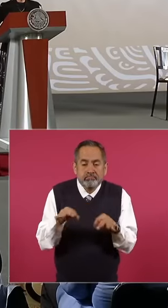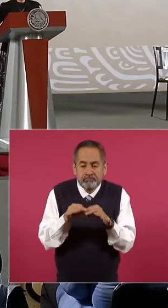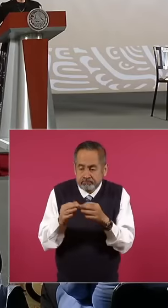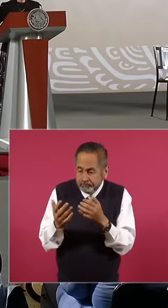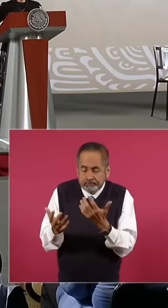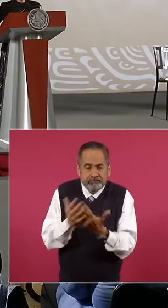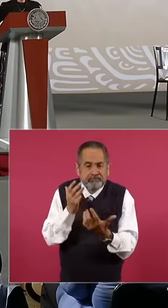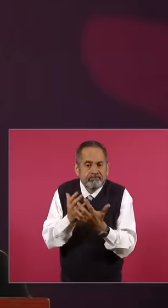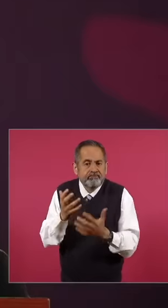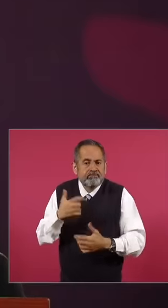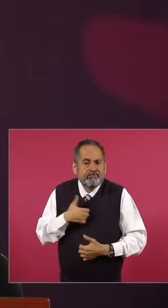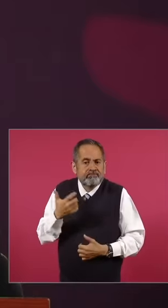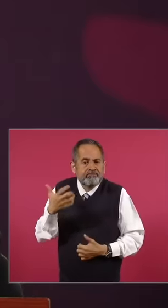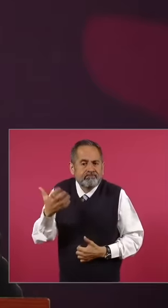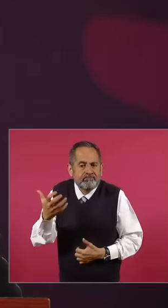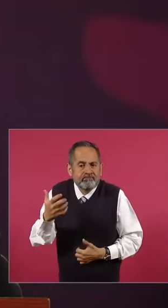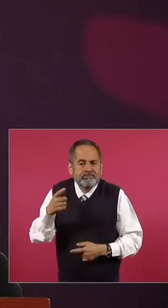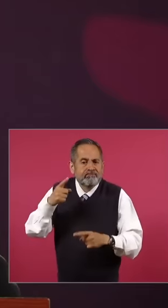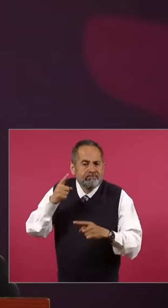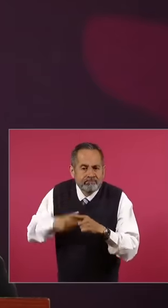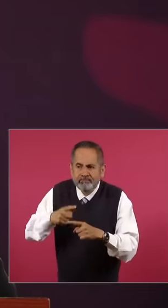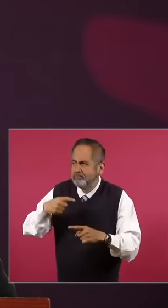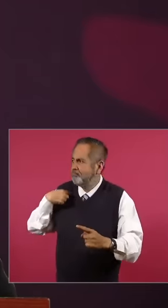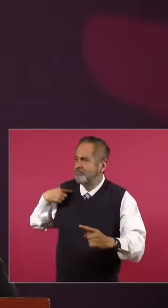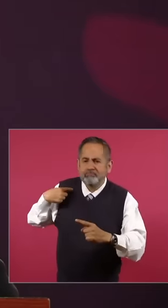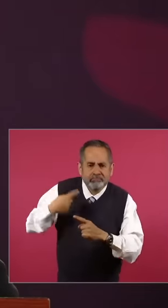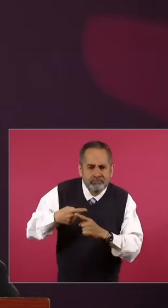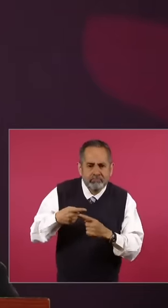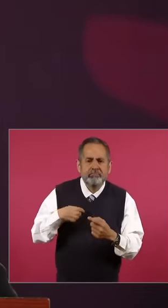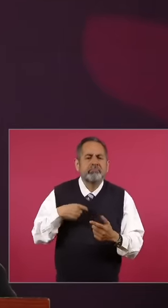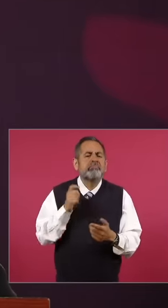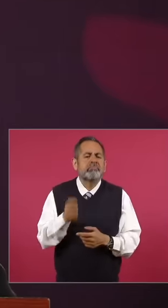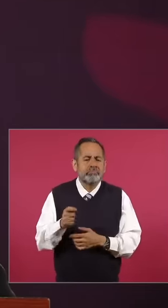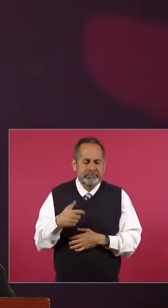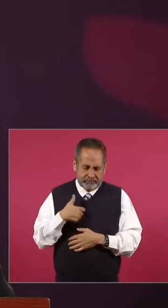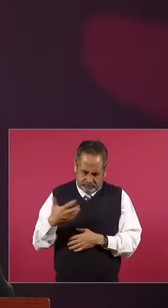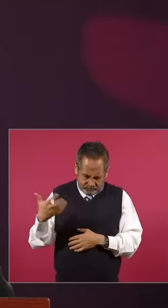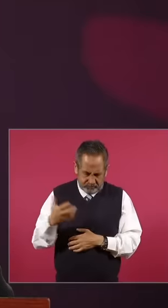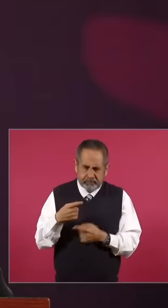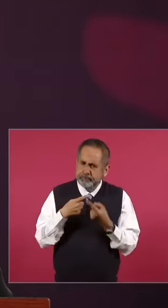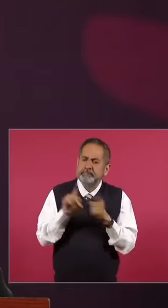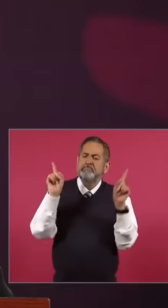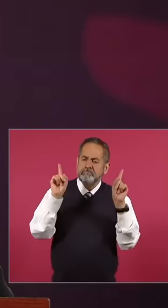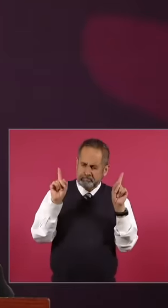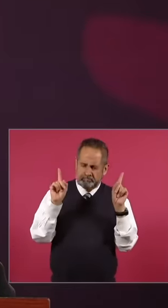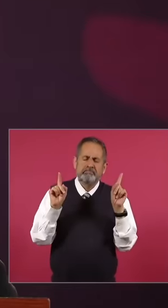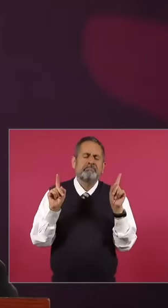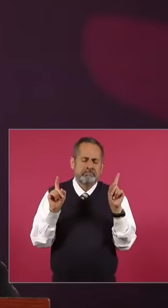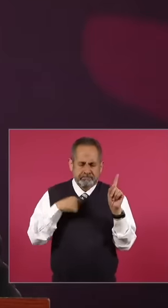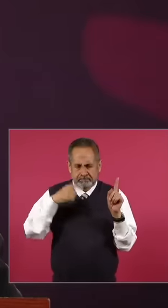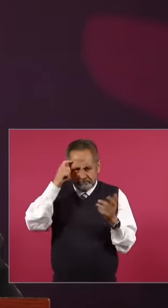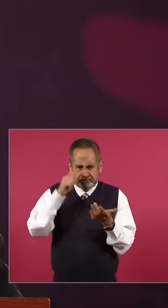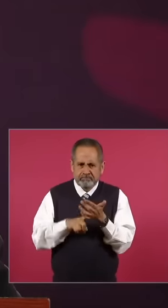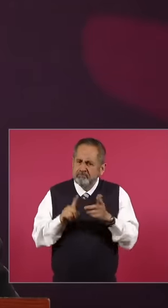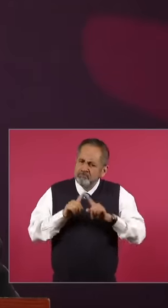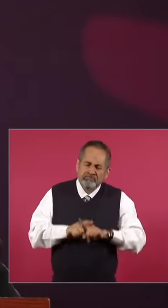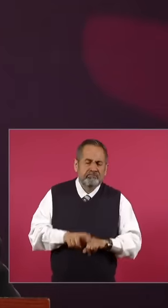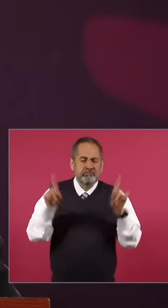acts that I have carried out, I think they go in a different direction. For now, what could have